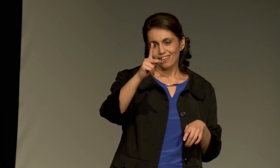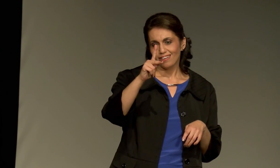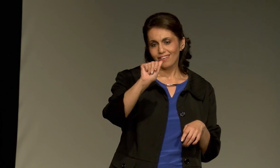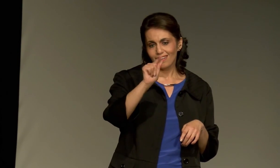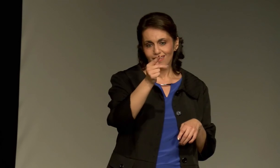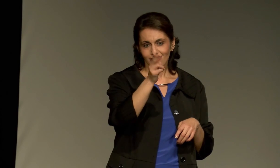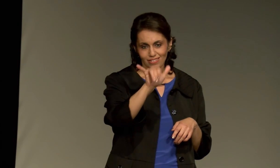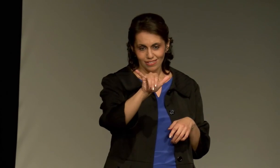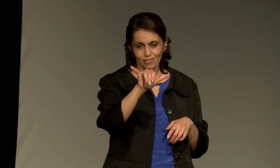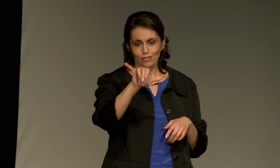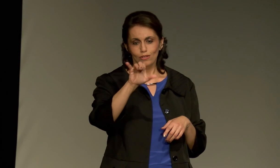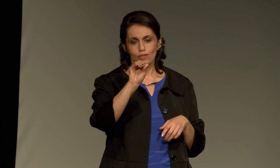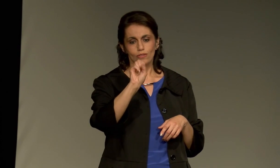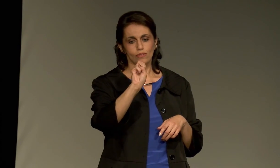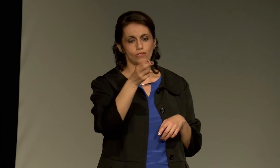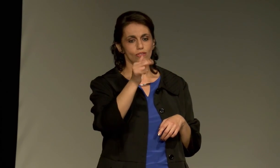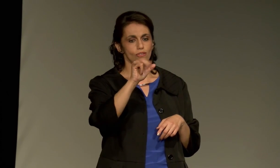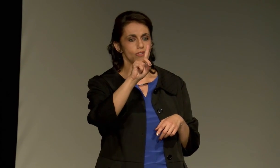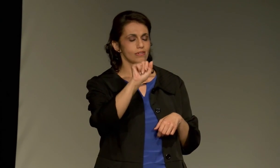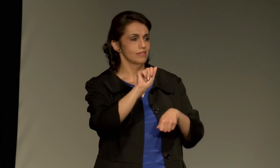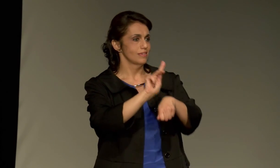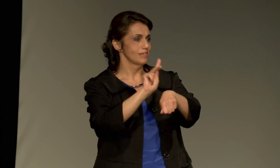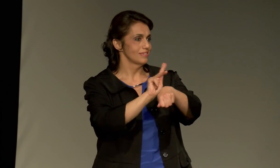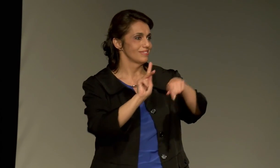I Also see Kathy Yoshida.